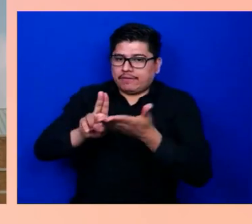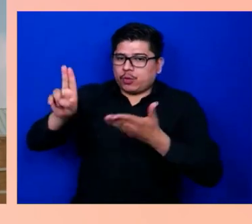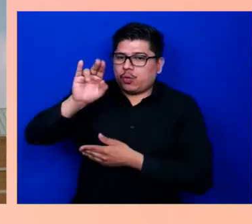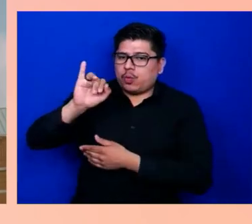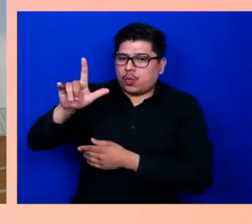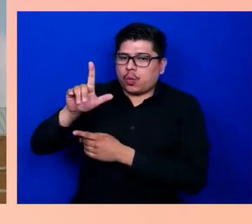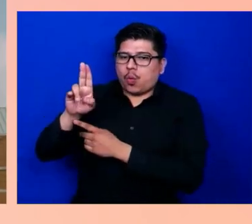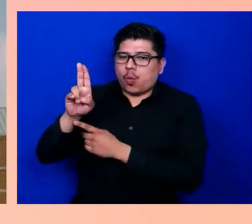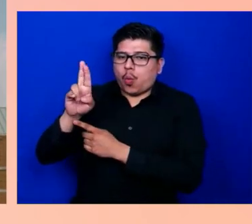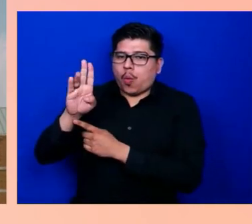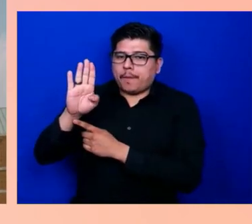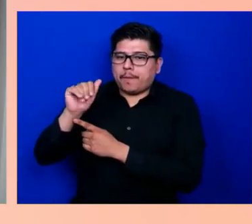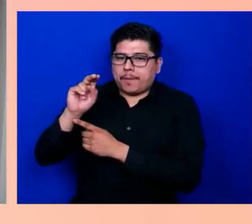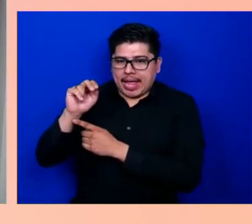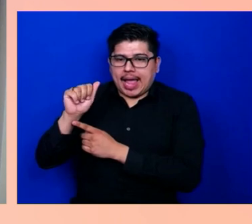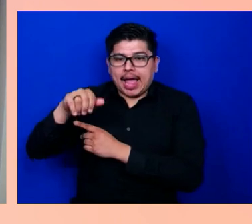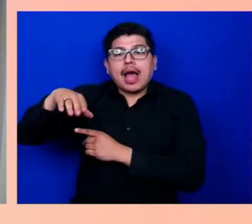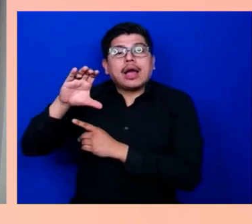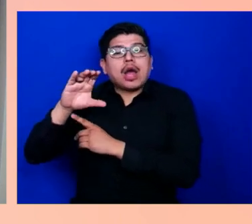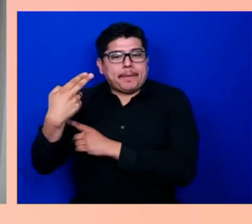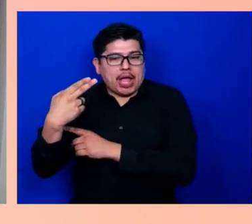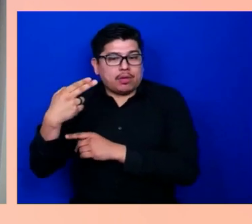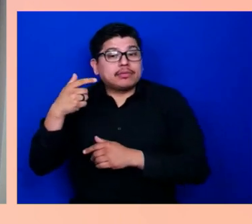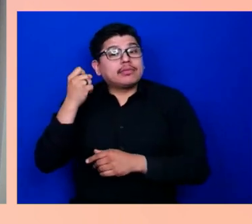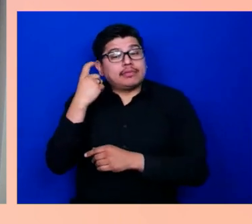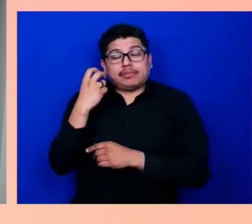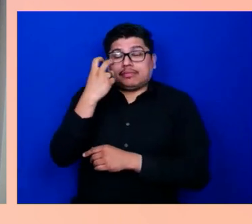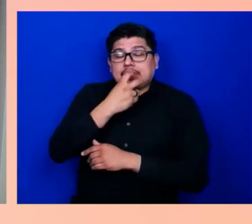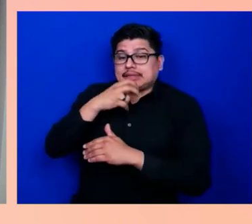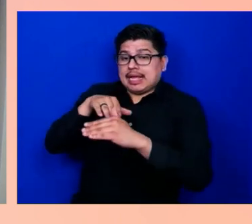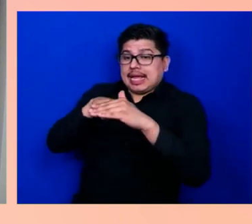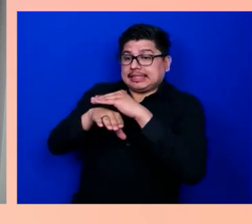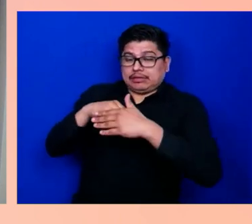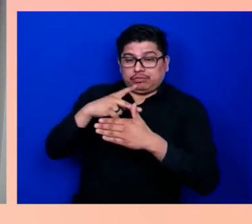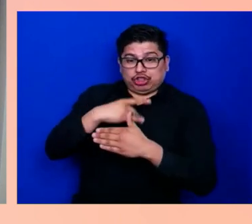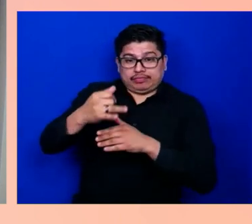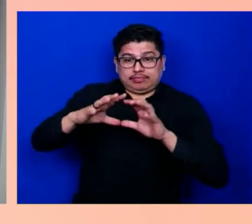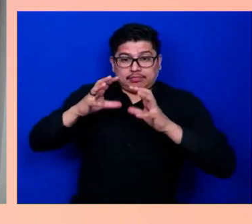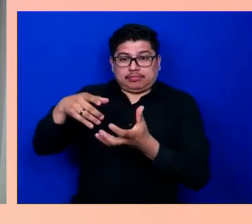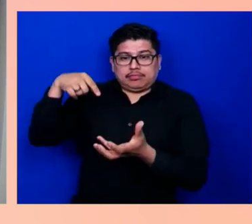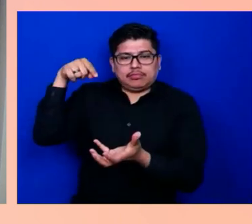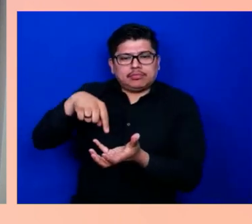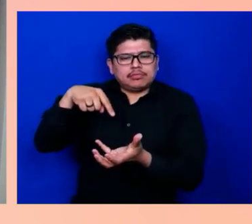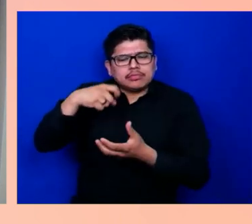The Speech Accessibility Project is an interdisciplinary initiative with one shared goal,